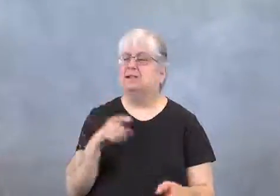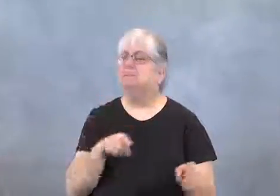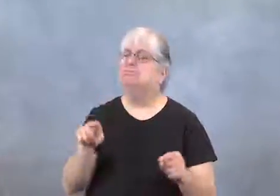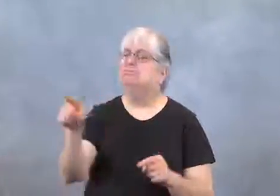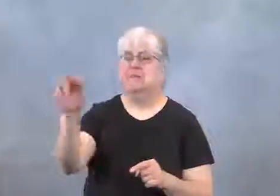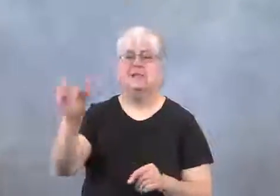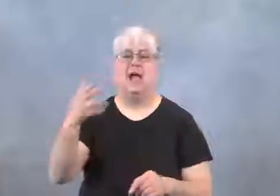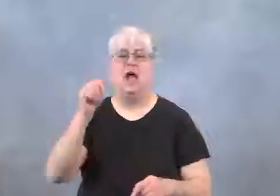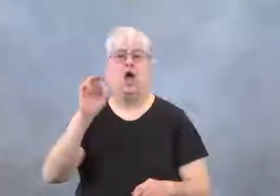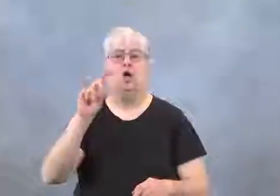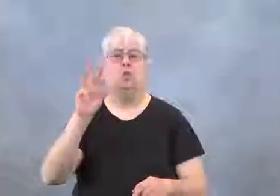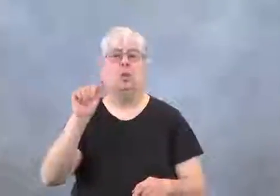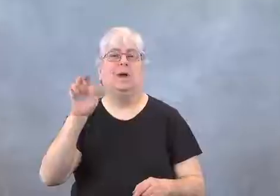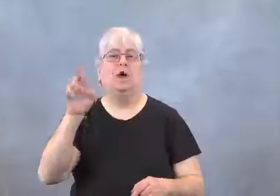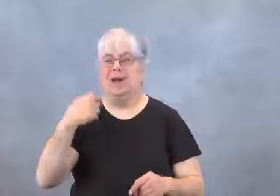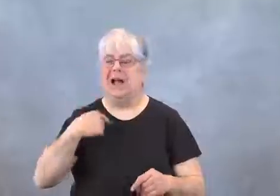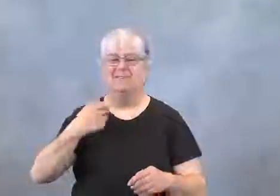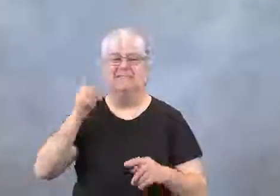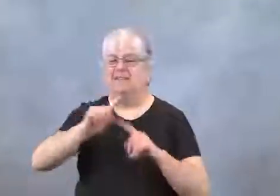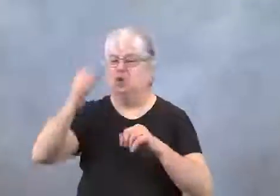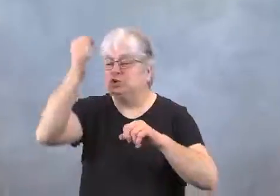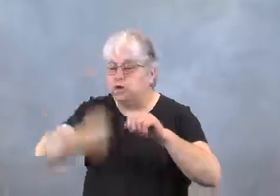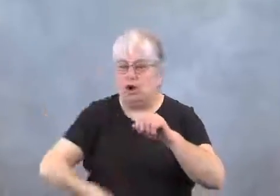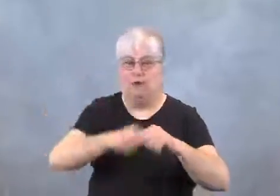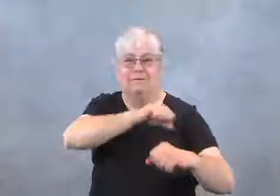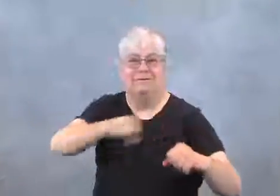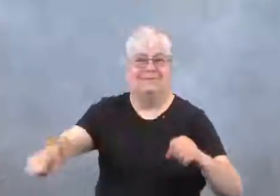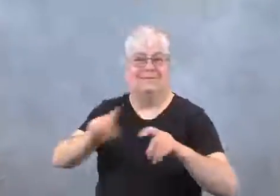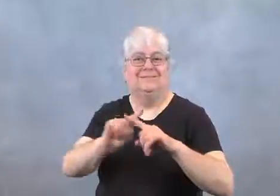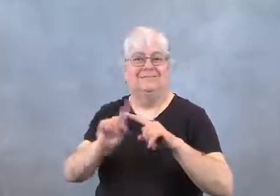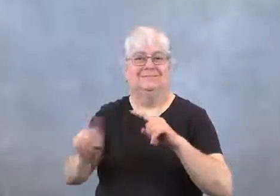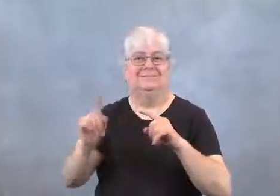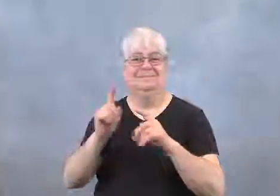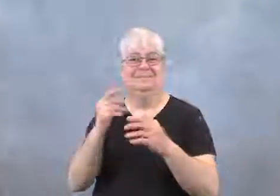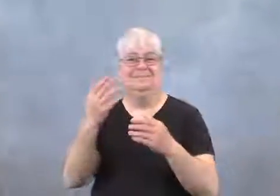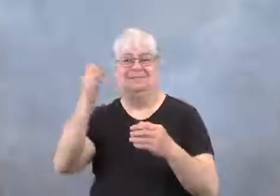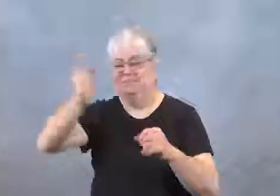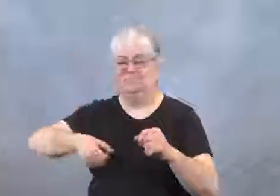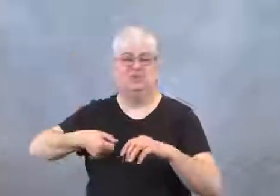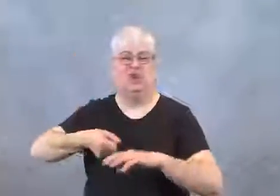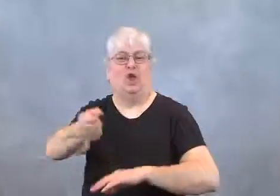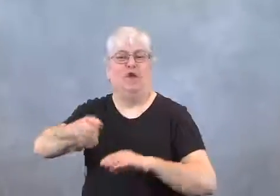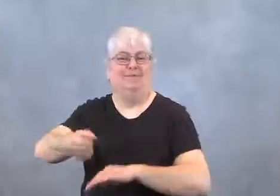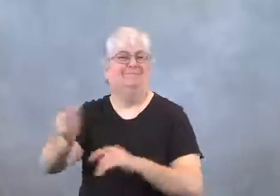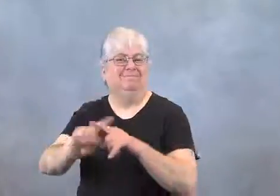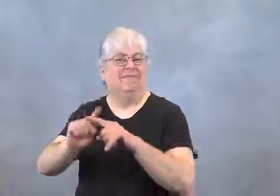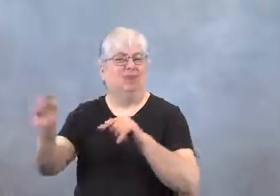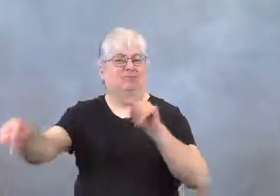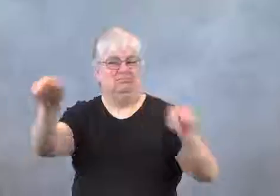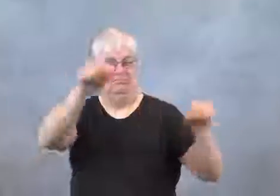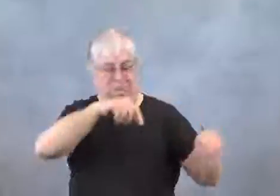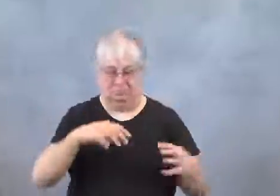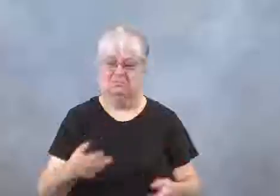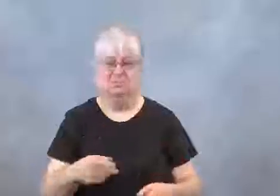He headed for the hardware department where the saws were.